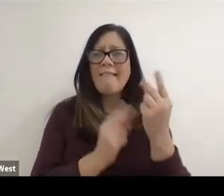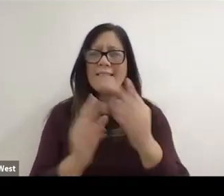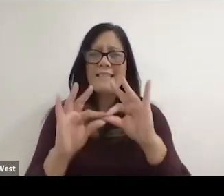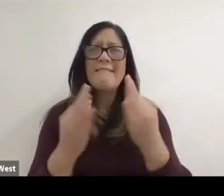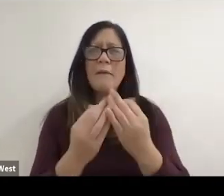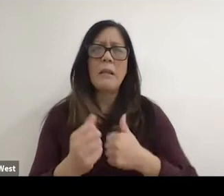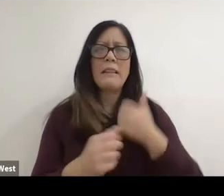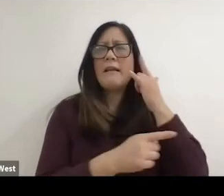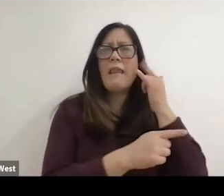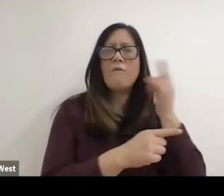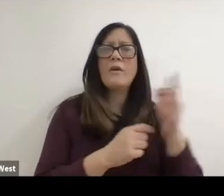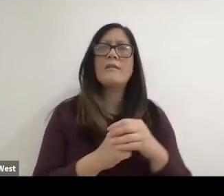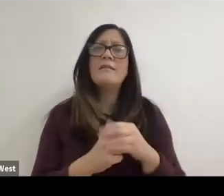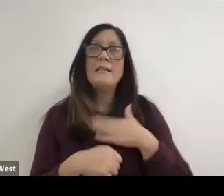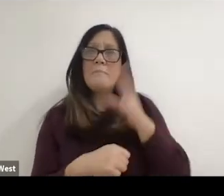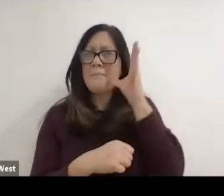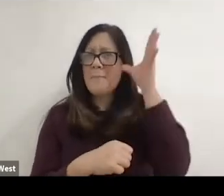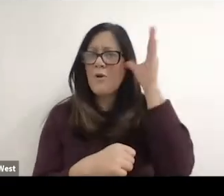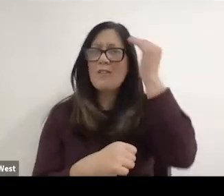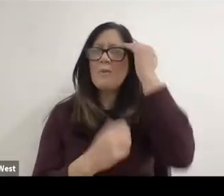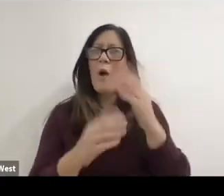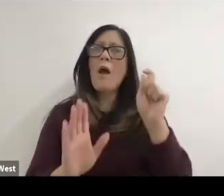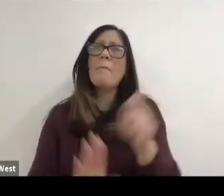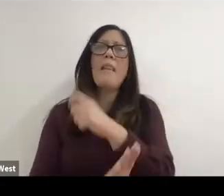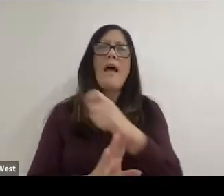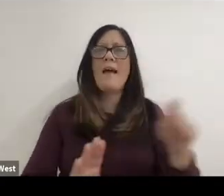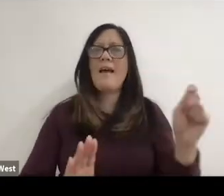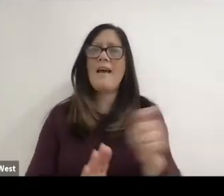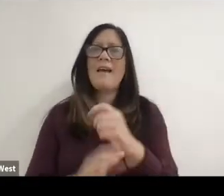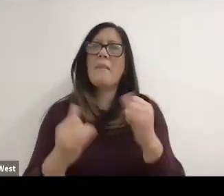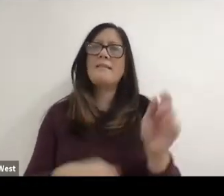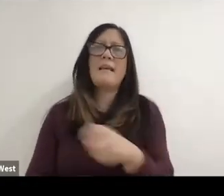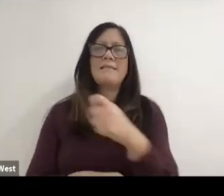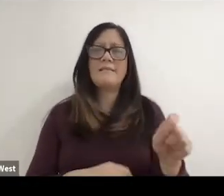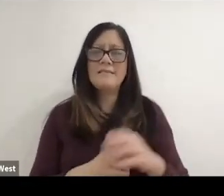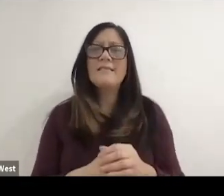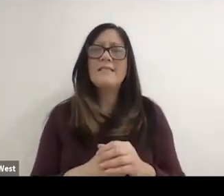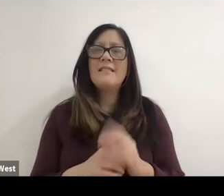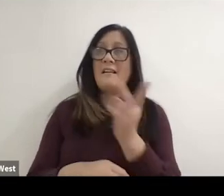knew I wanted to play tennis. They're playing tennis on the court. My dad turned around and goes.